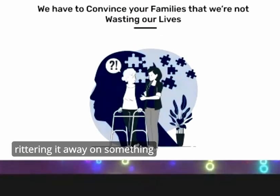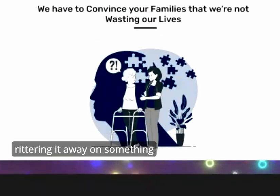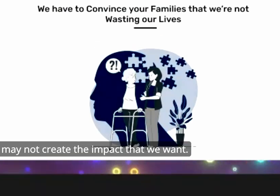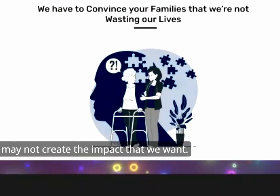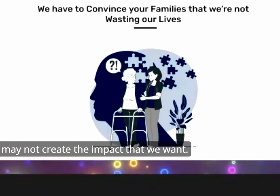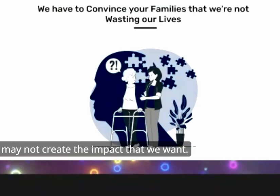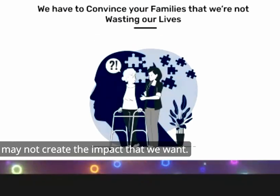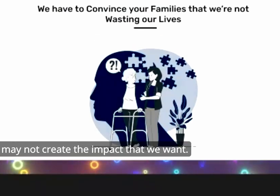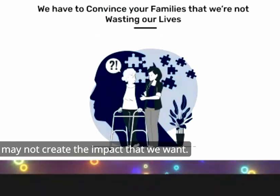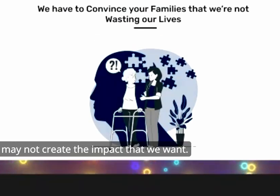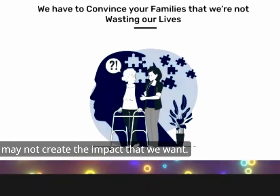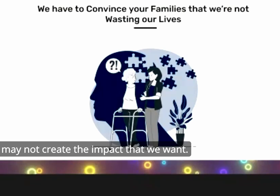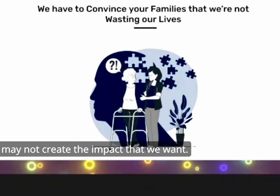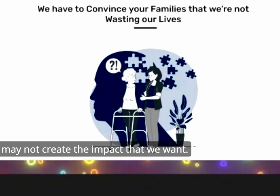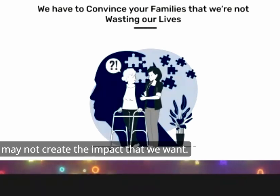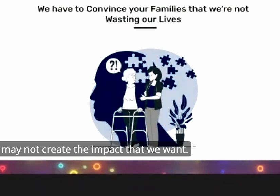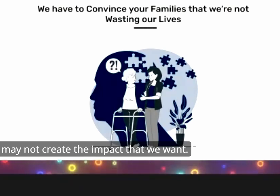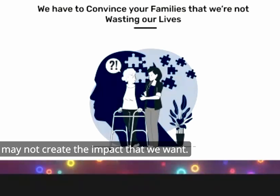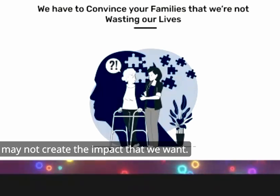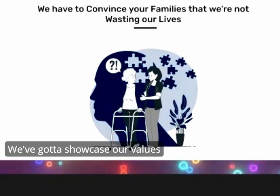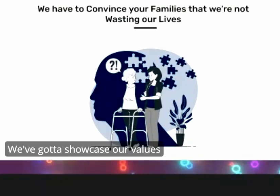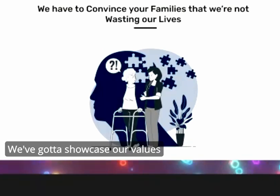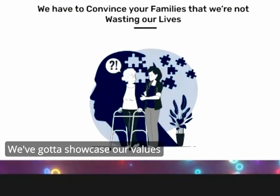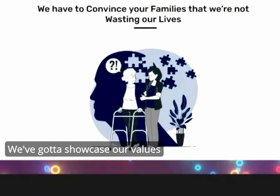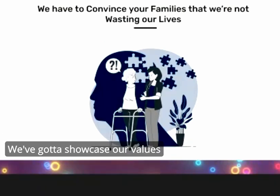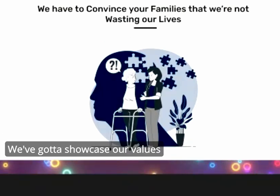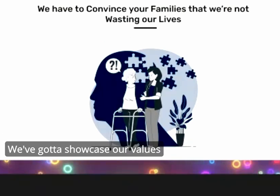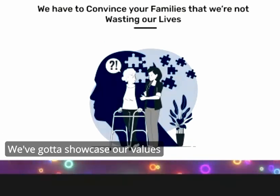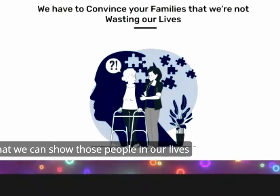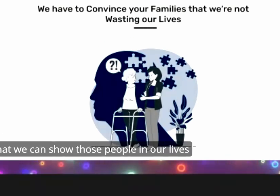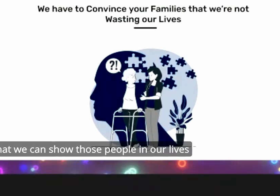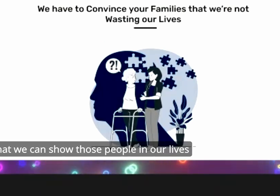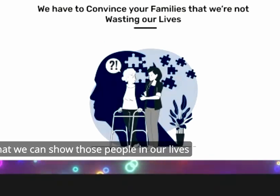something that may not create the impact that we want we got to showcase our value so that we can